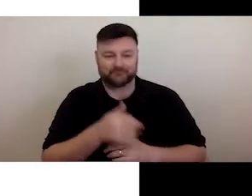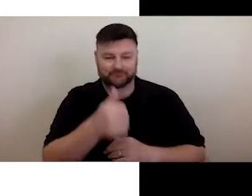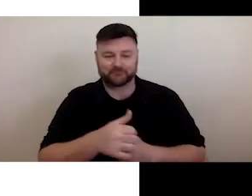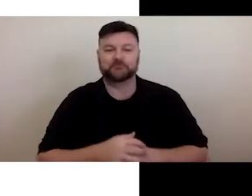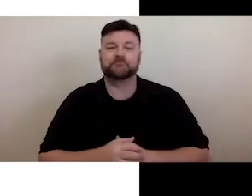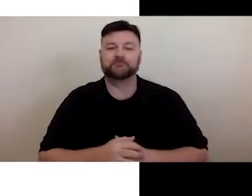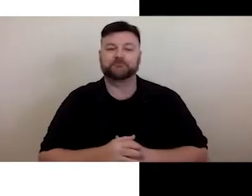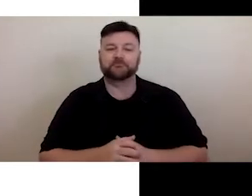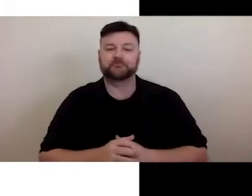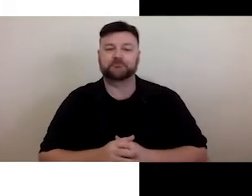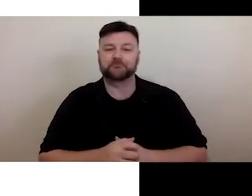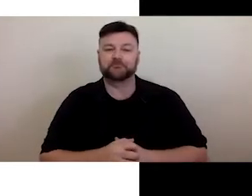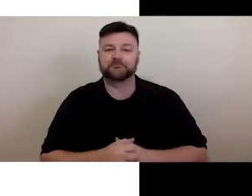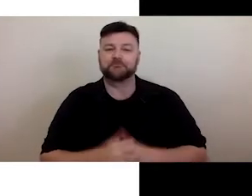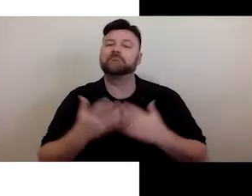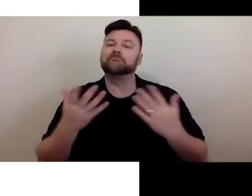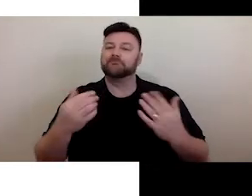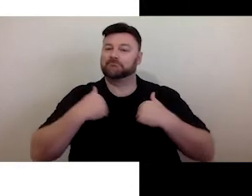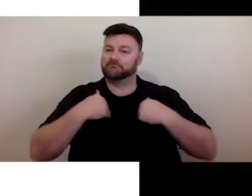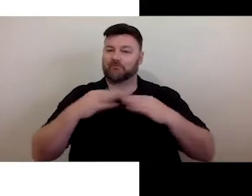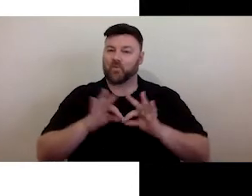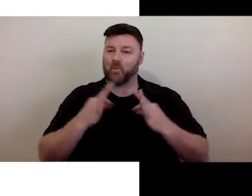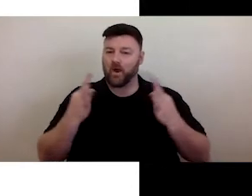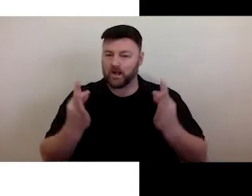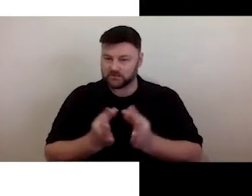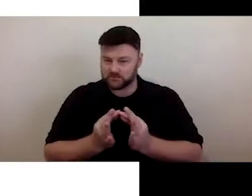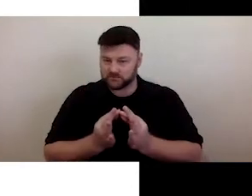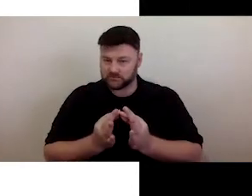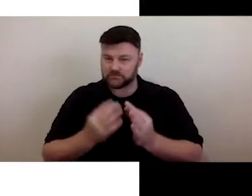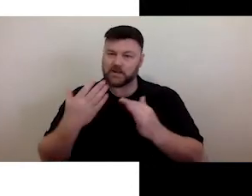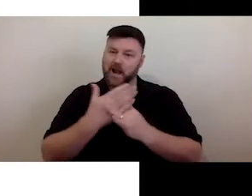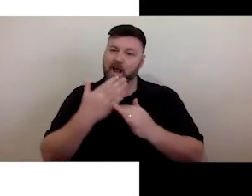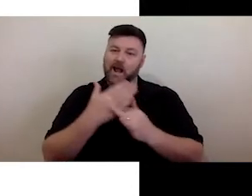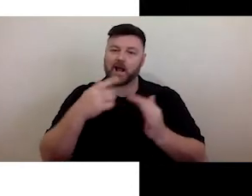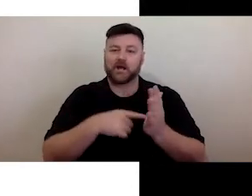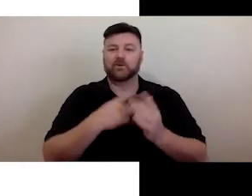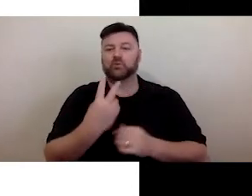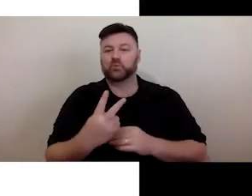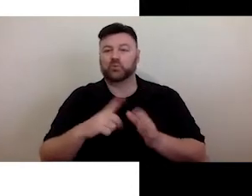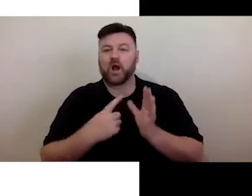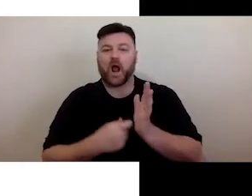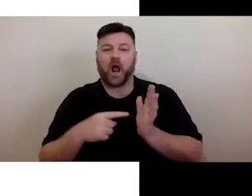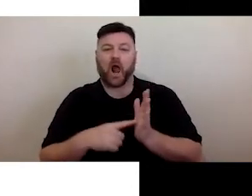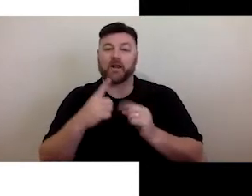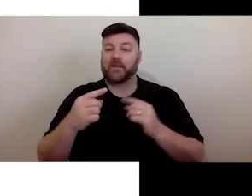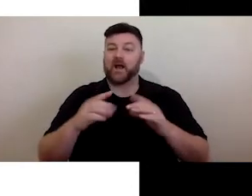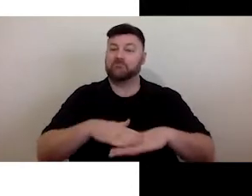So, Access2Arts was established as an independent body